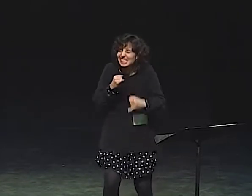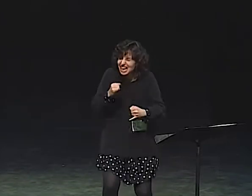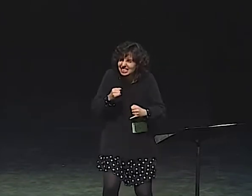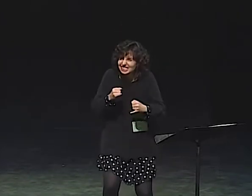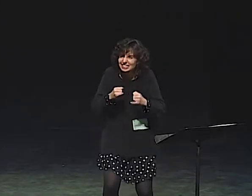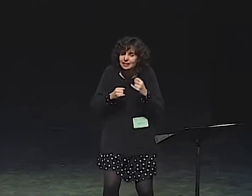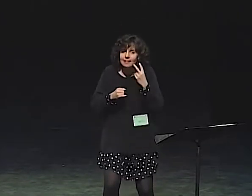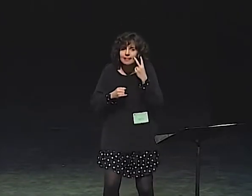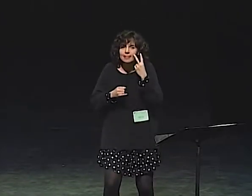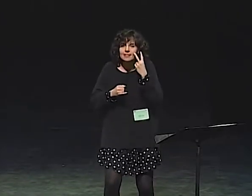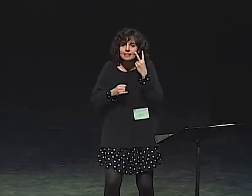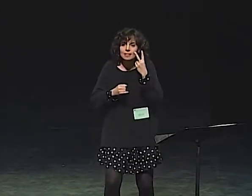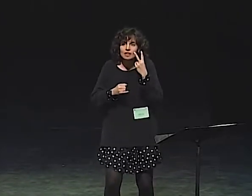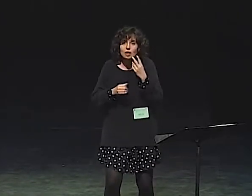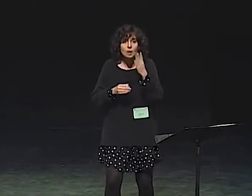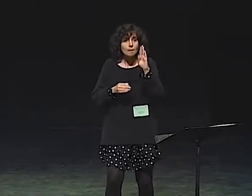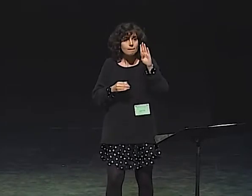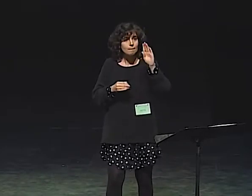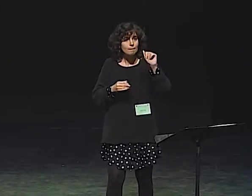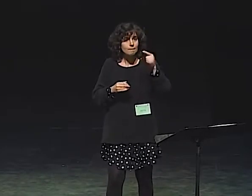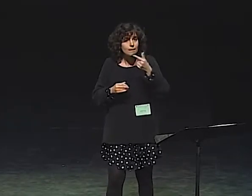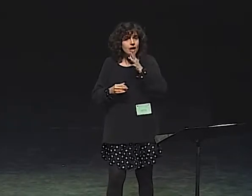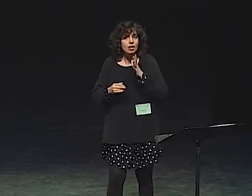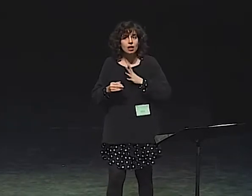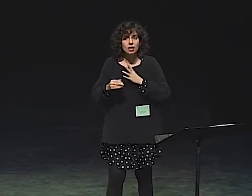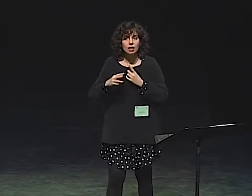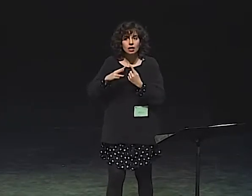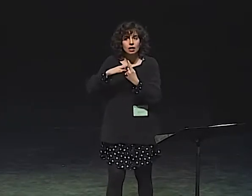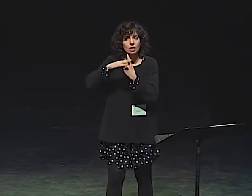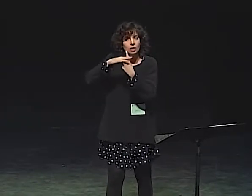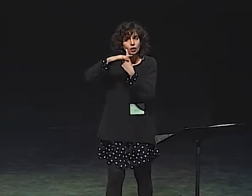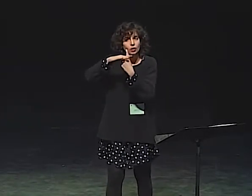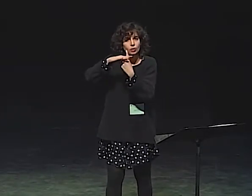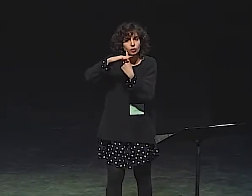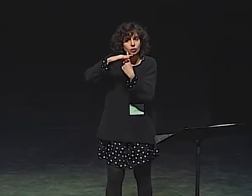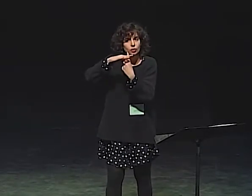BECOMING AT PEACE, AND THEN AT THE VERY LAST SECOND,